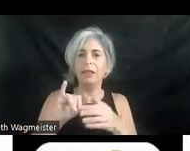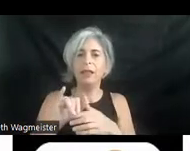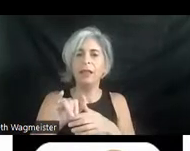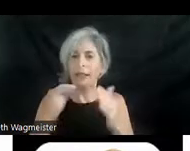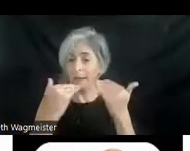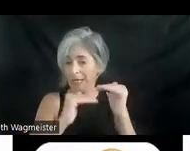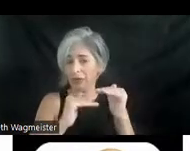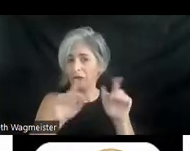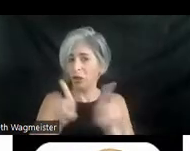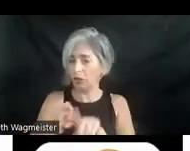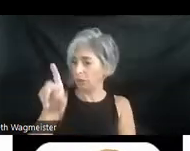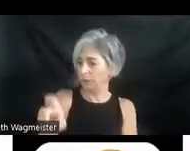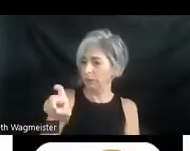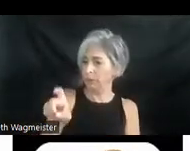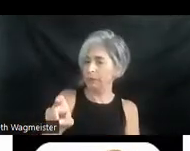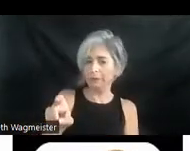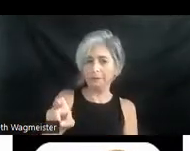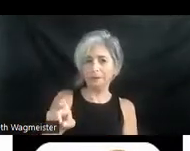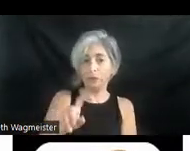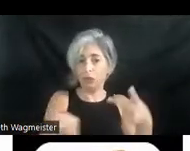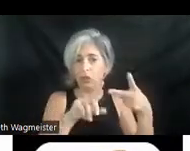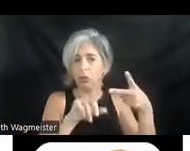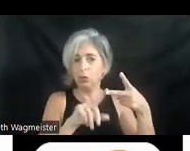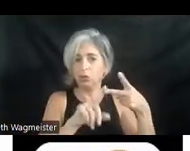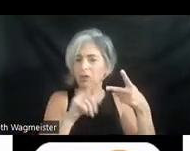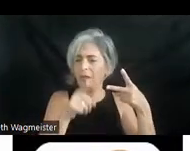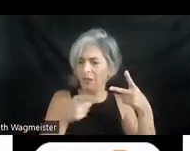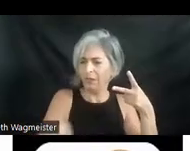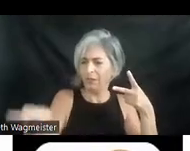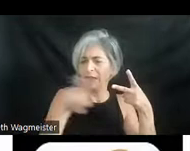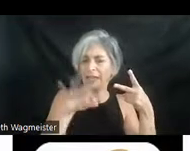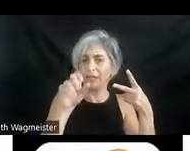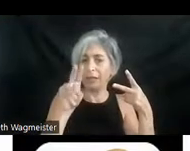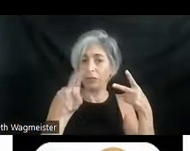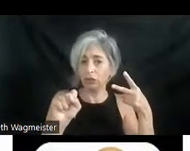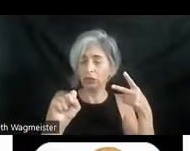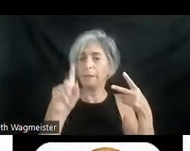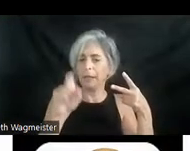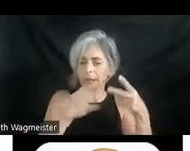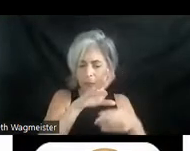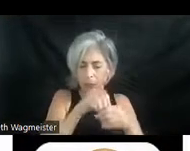and needs as possible. And number two, these factors should be included from the beginning